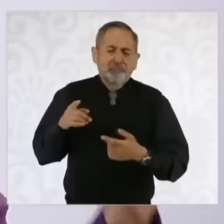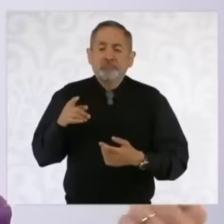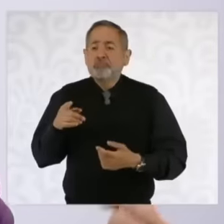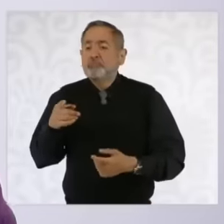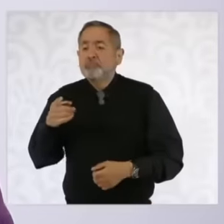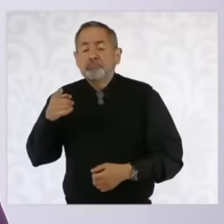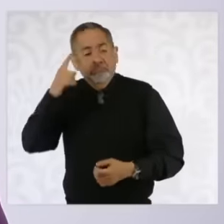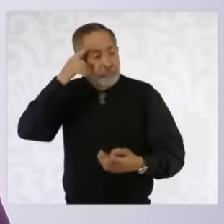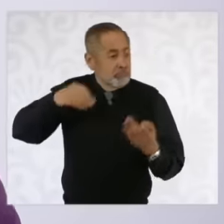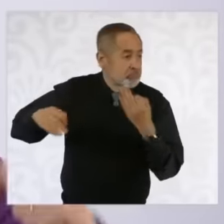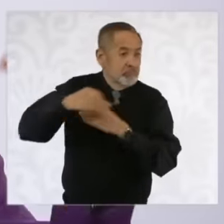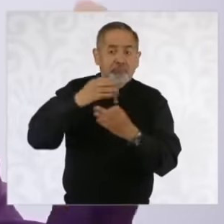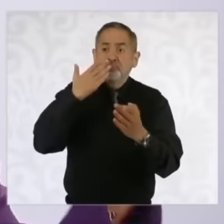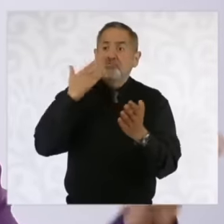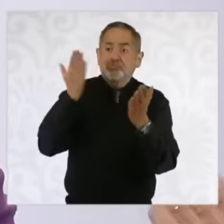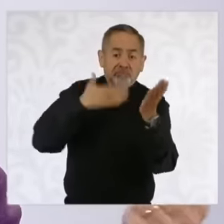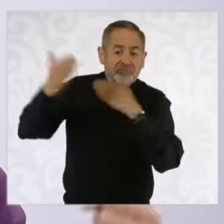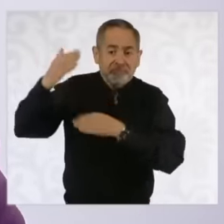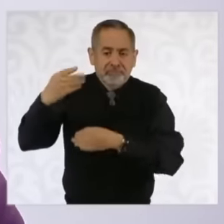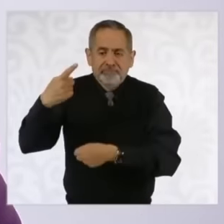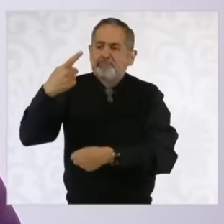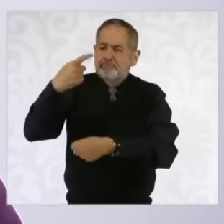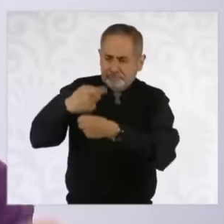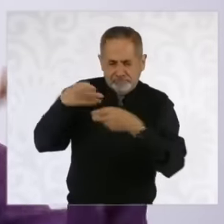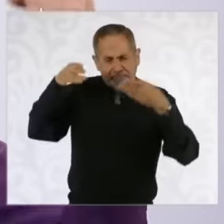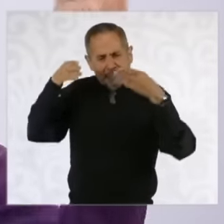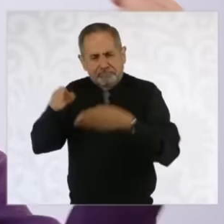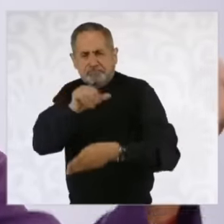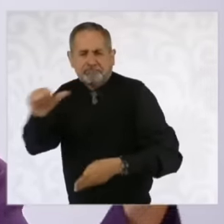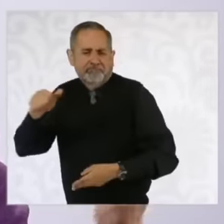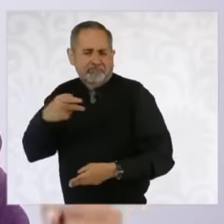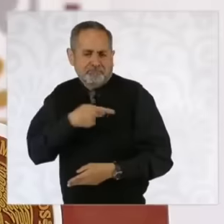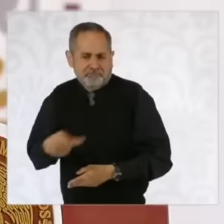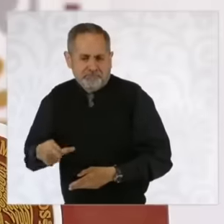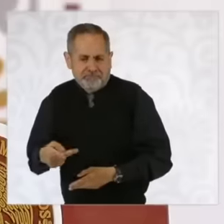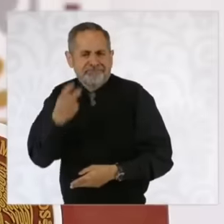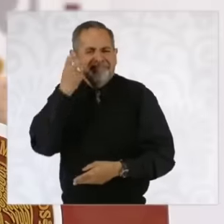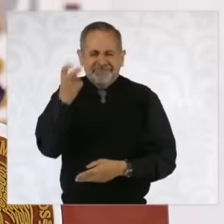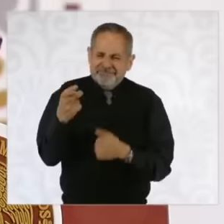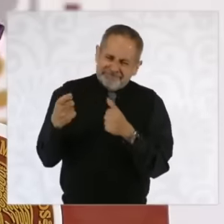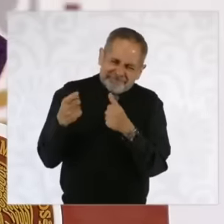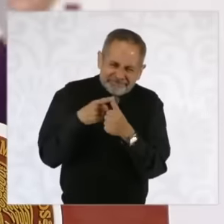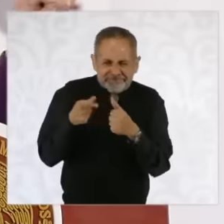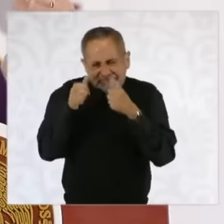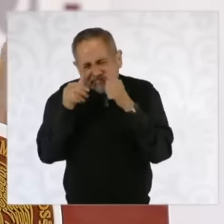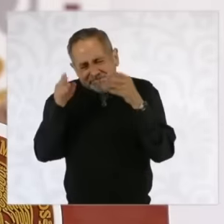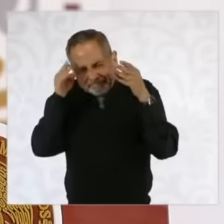the poor first. It is that of construction. of Peace is that of democracy it is that of